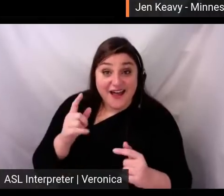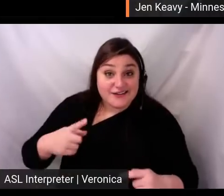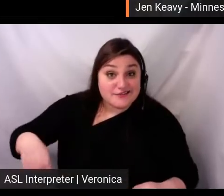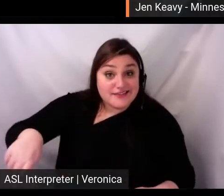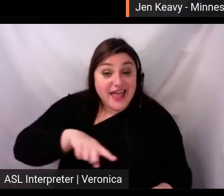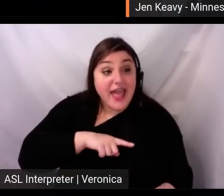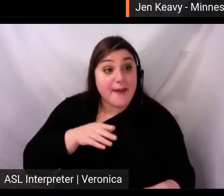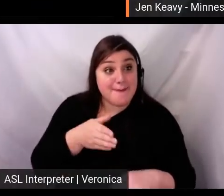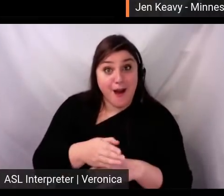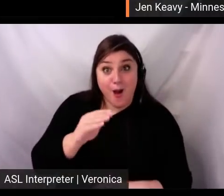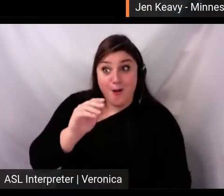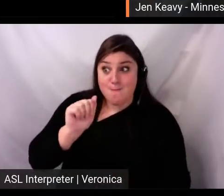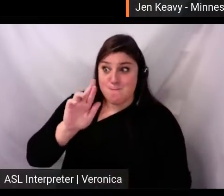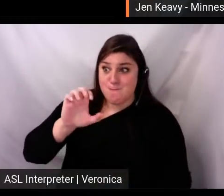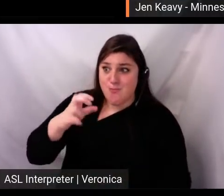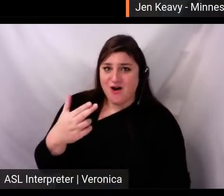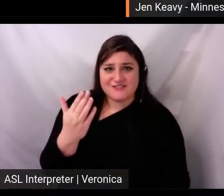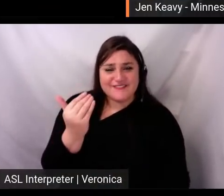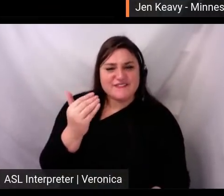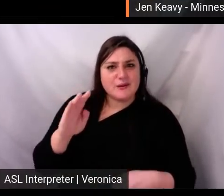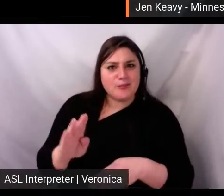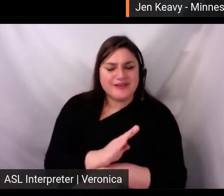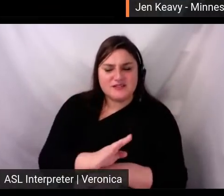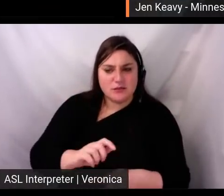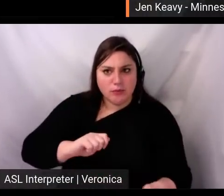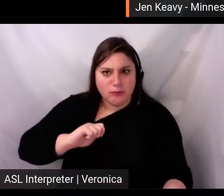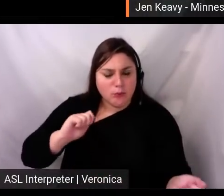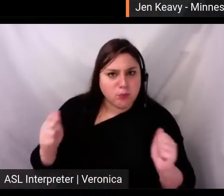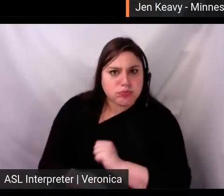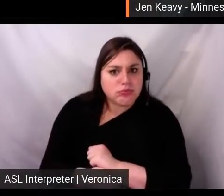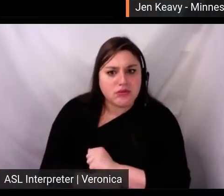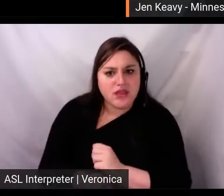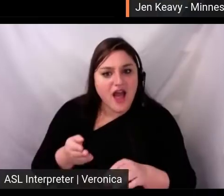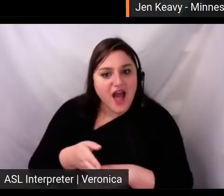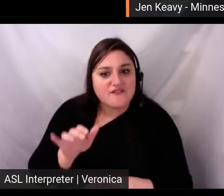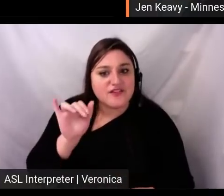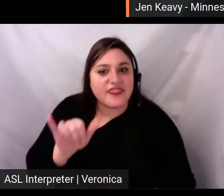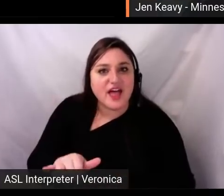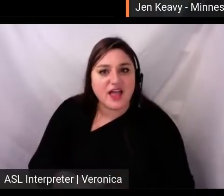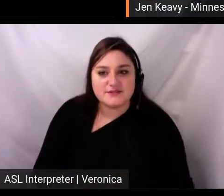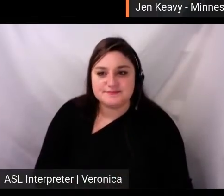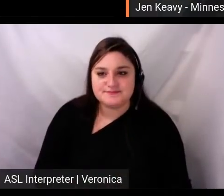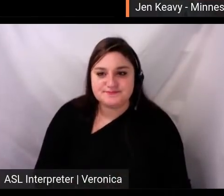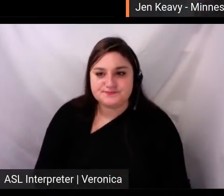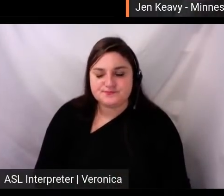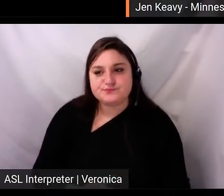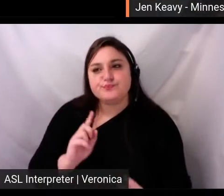completely abnormal around that date. I remember thinking, ah!